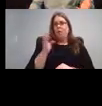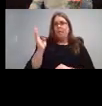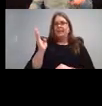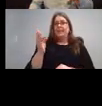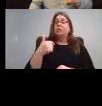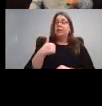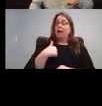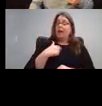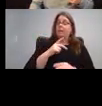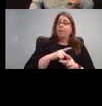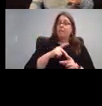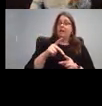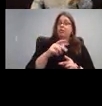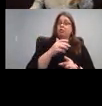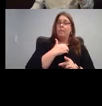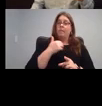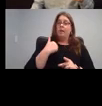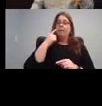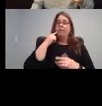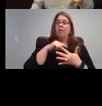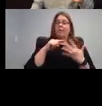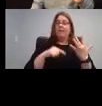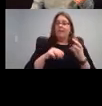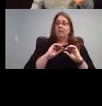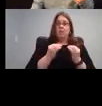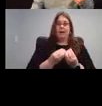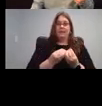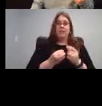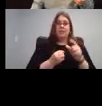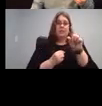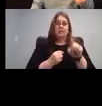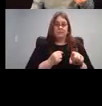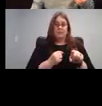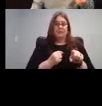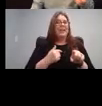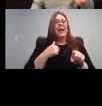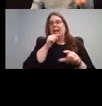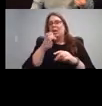professional member of these organizations and not on the board with any of them. So,